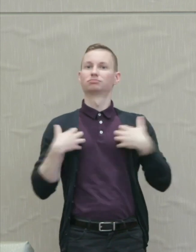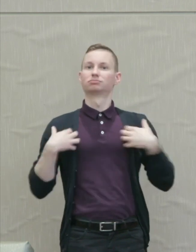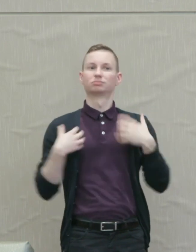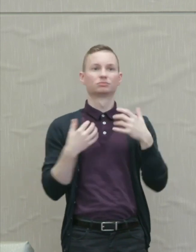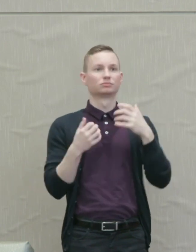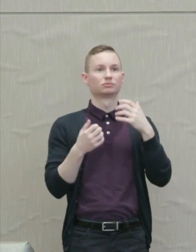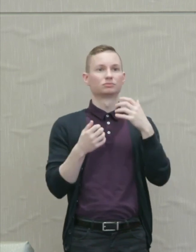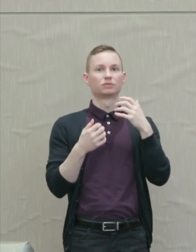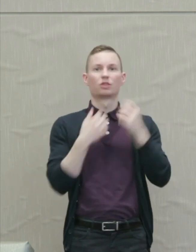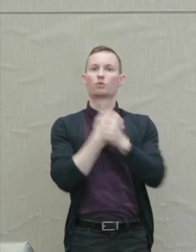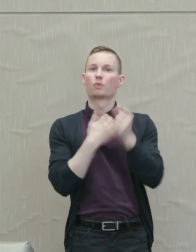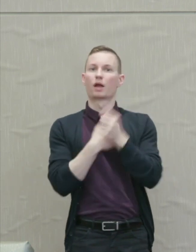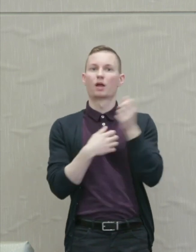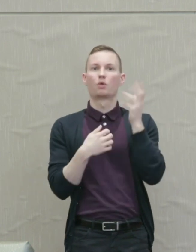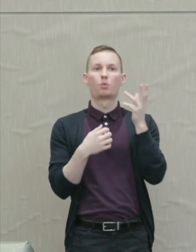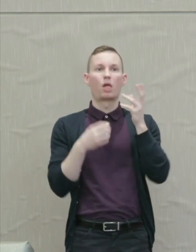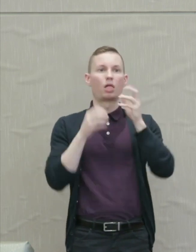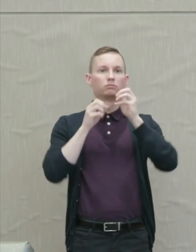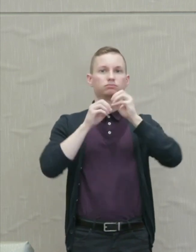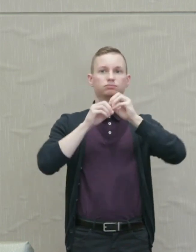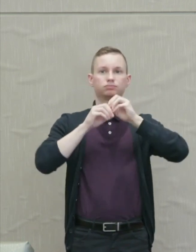their venom on the land.